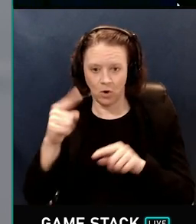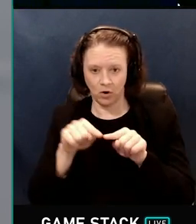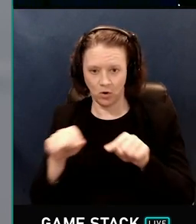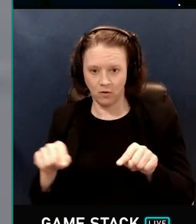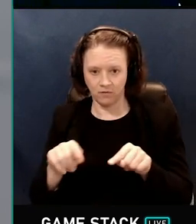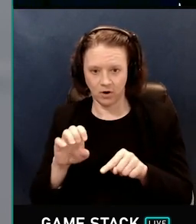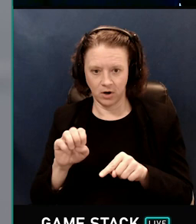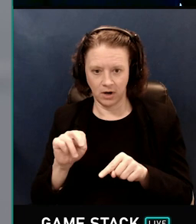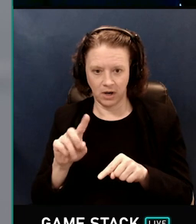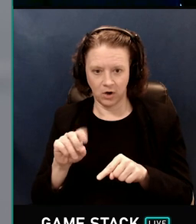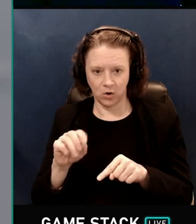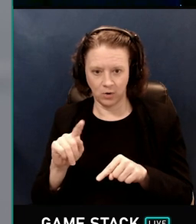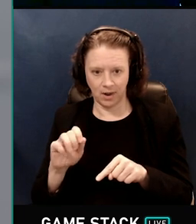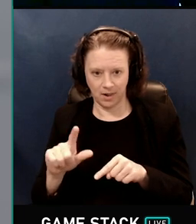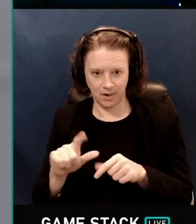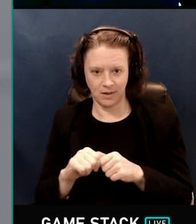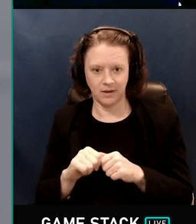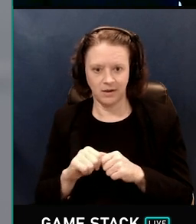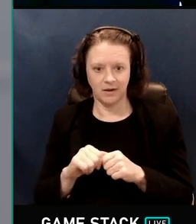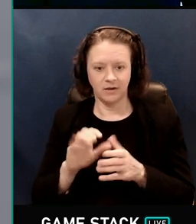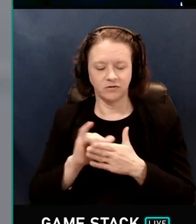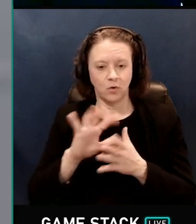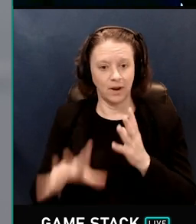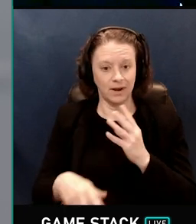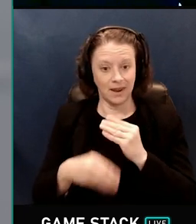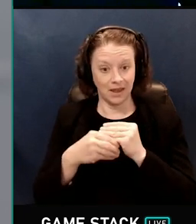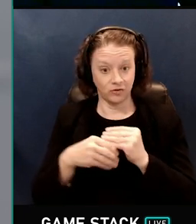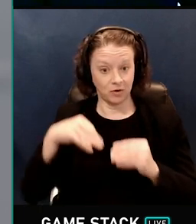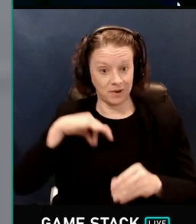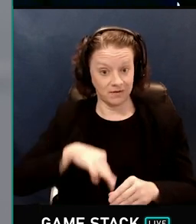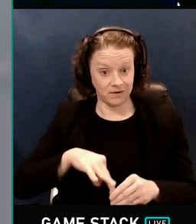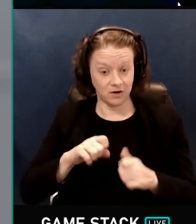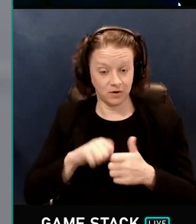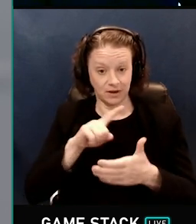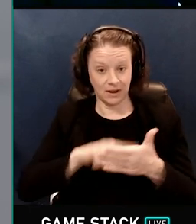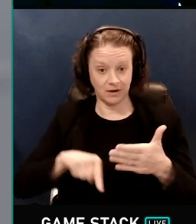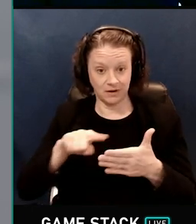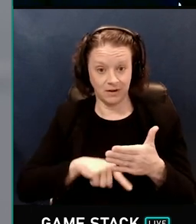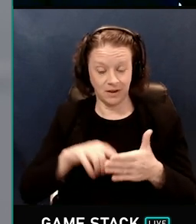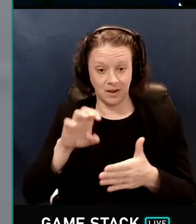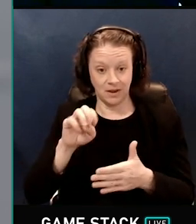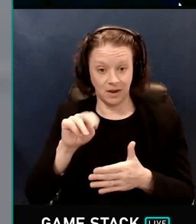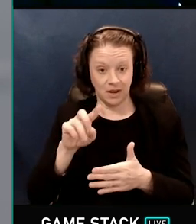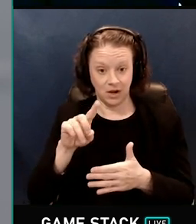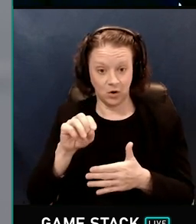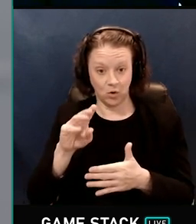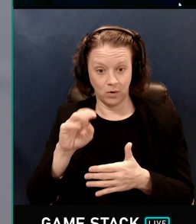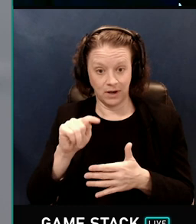N.L. So as an extra benefit, you can cancel out the N.L from the lighting calculation.